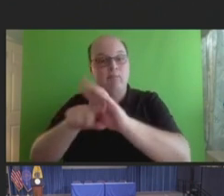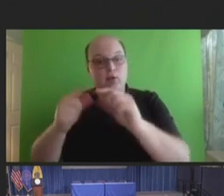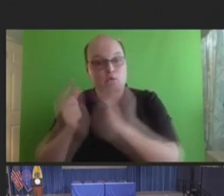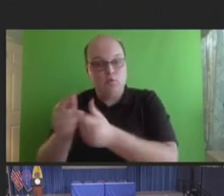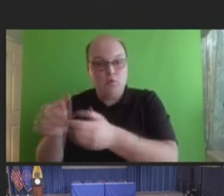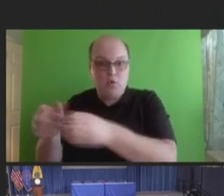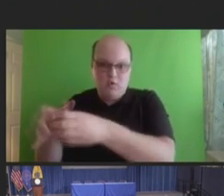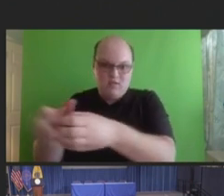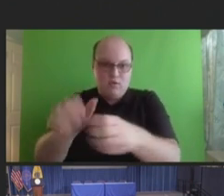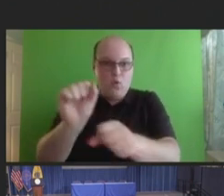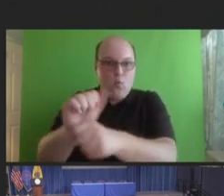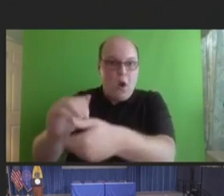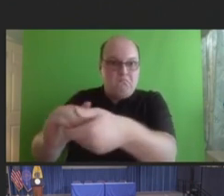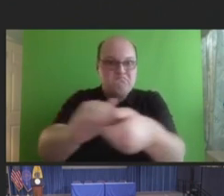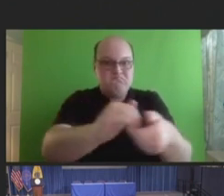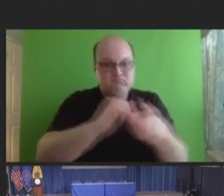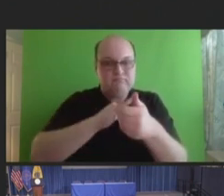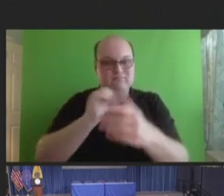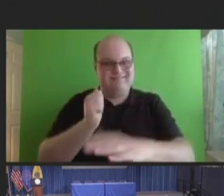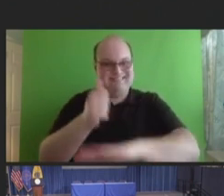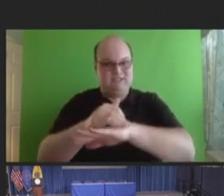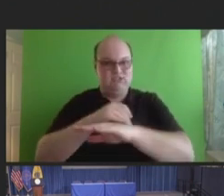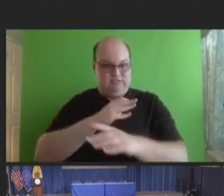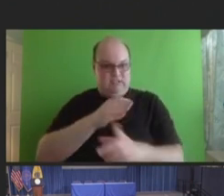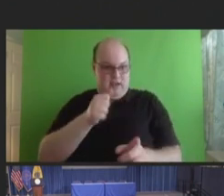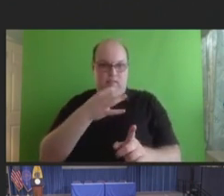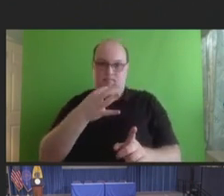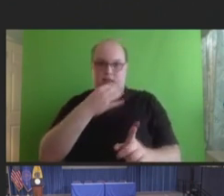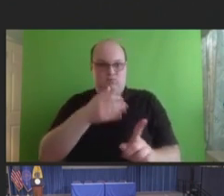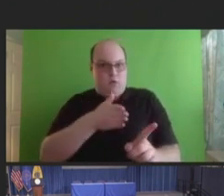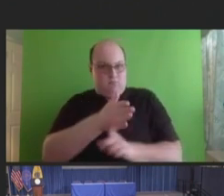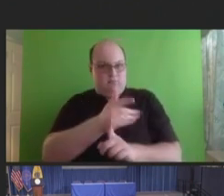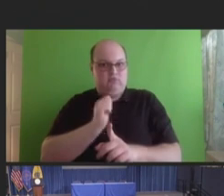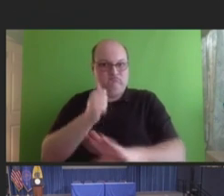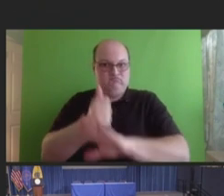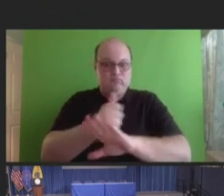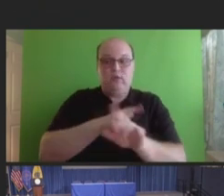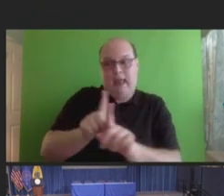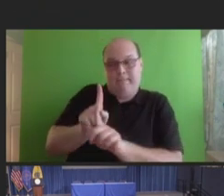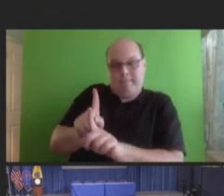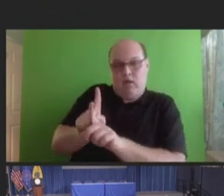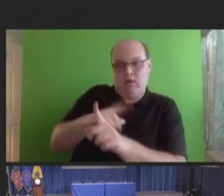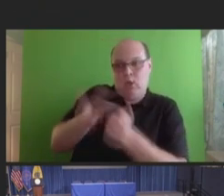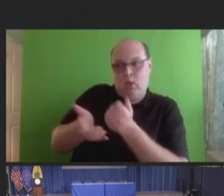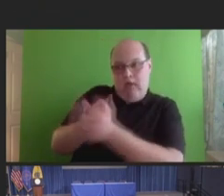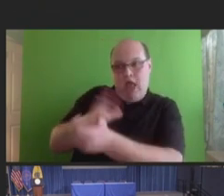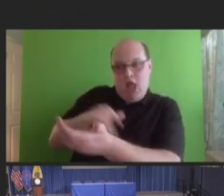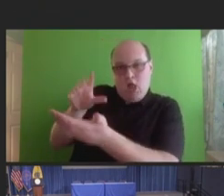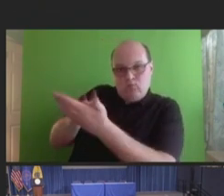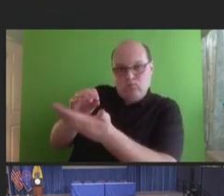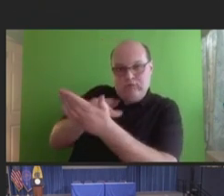a robust community of experts who can mentor policy experts needing vaccine safety guidance.